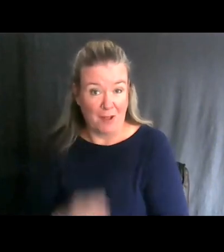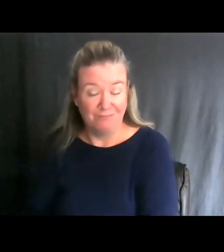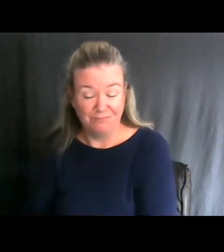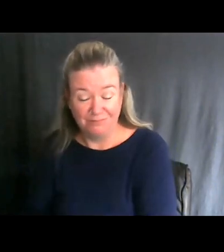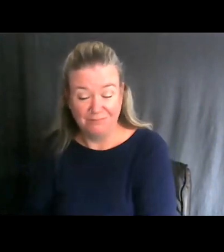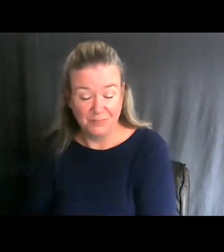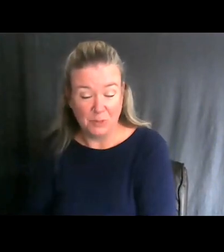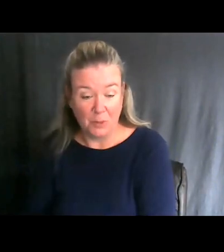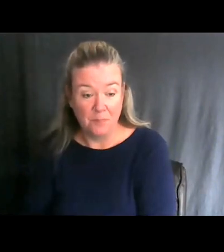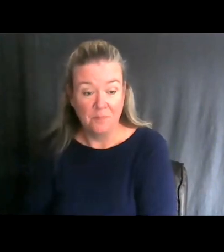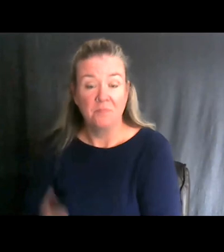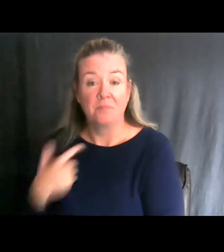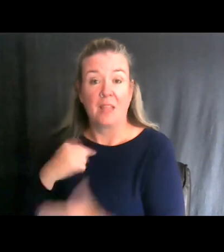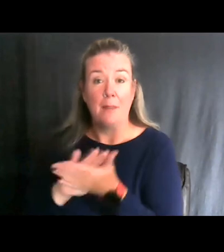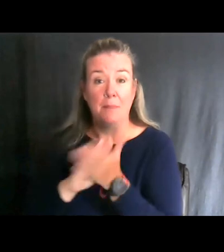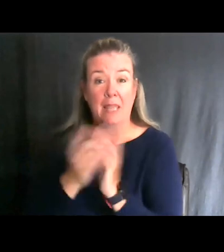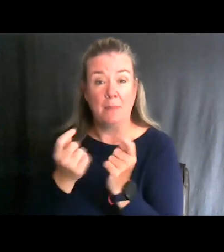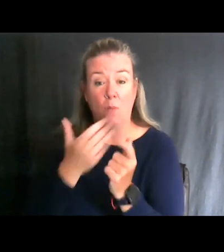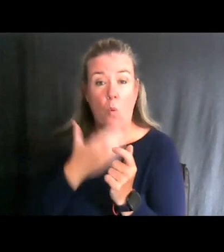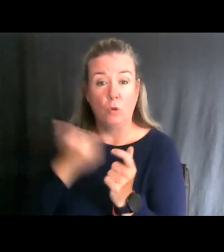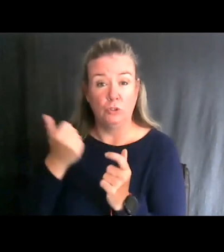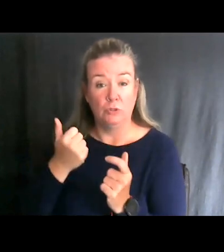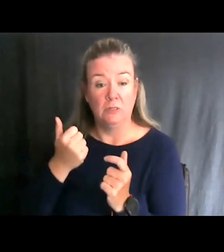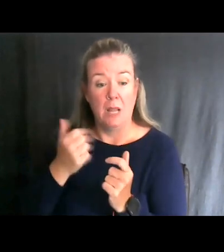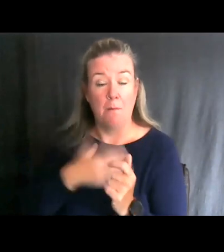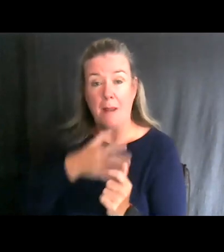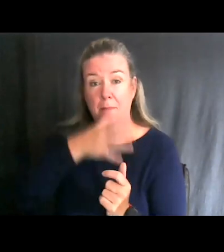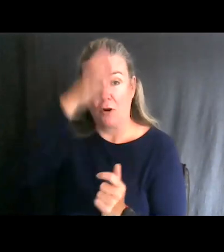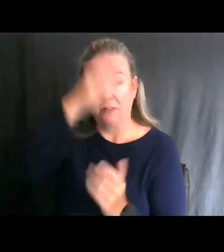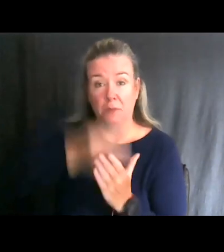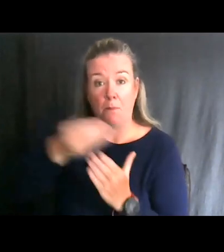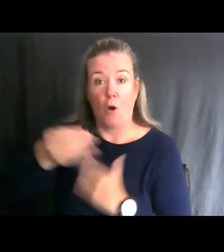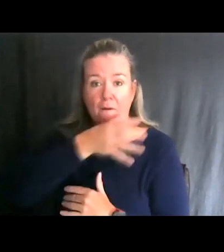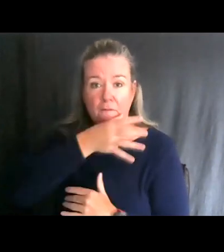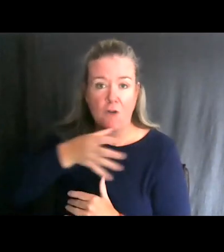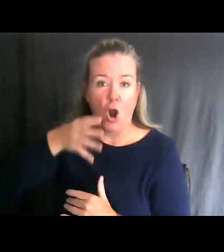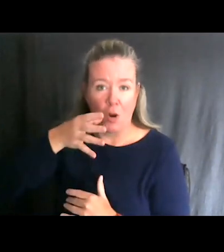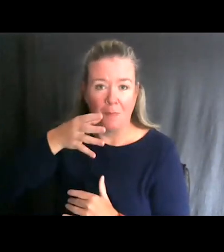As I got a little bit older as a kid, my parents bought a farm between the farm that my dad